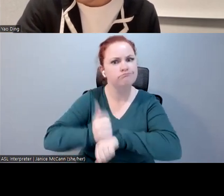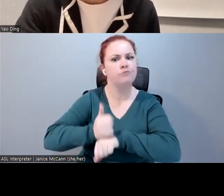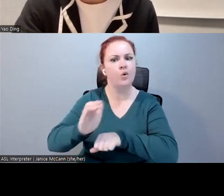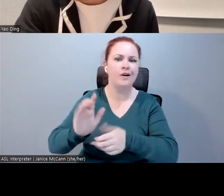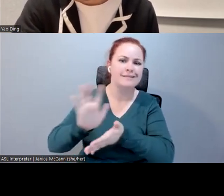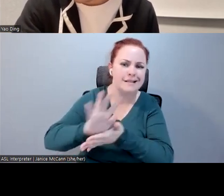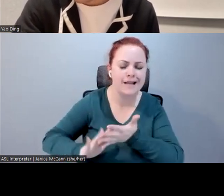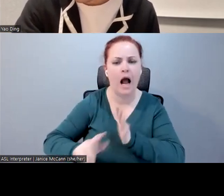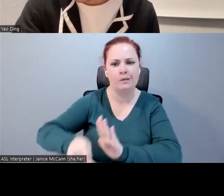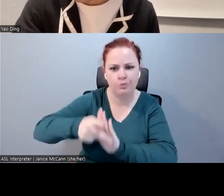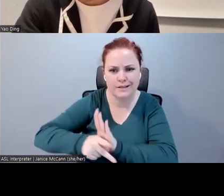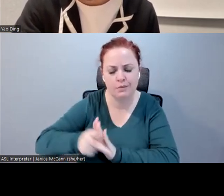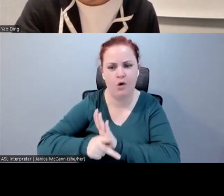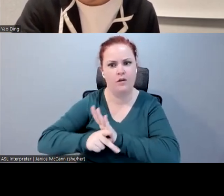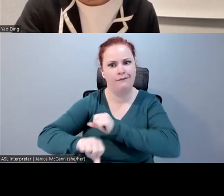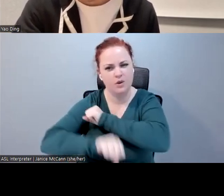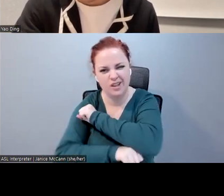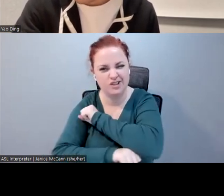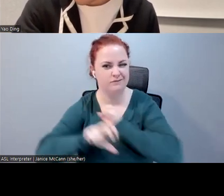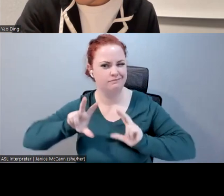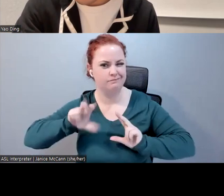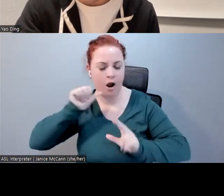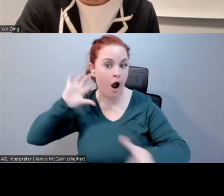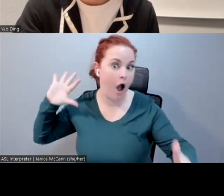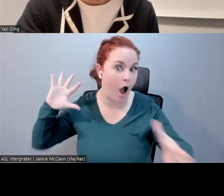they comprehensive a set of things we should think about in